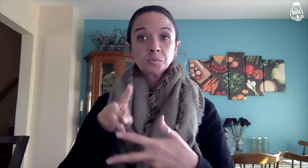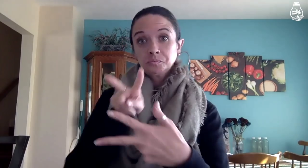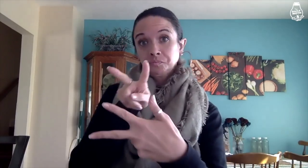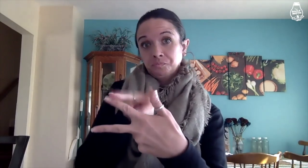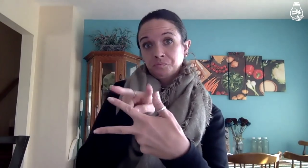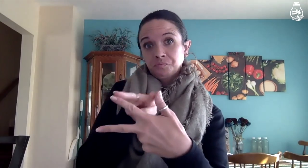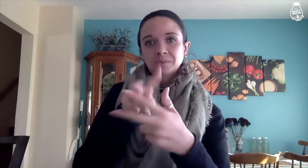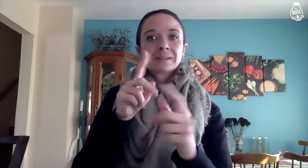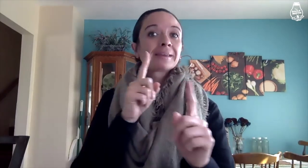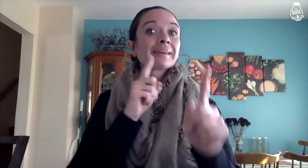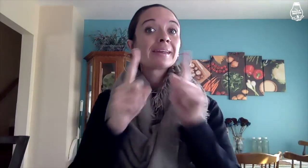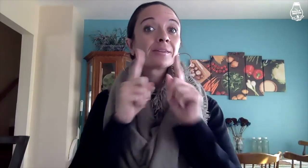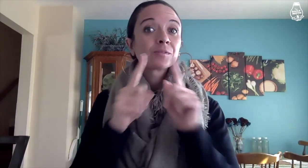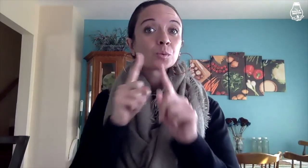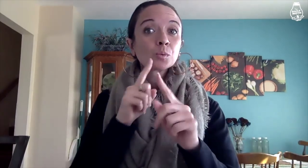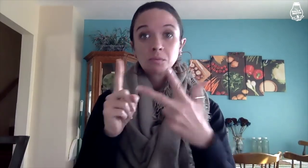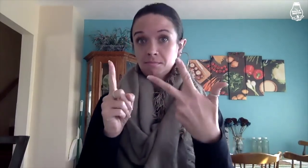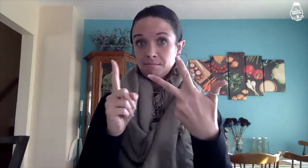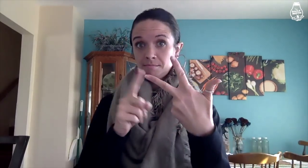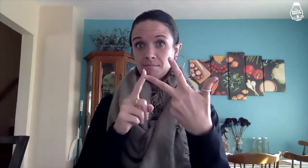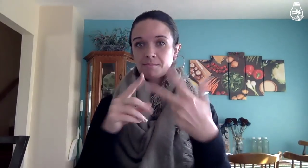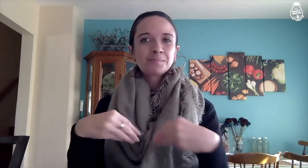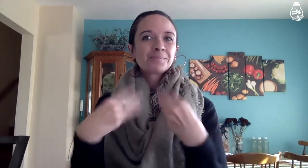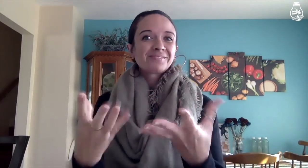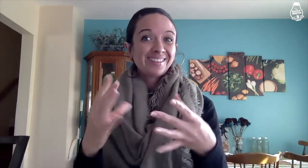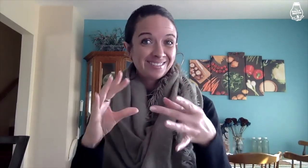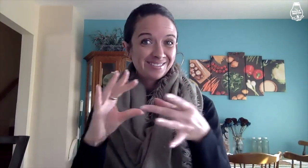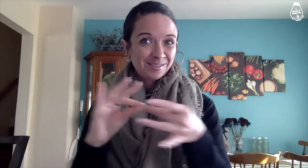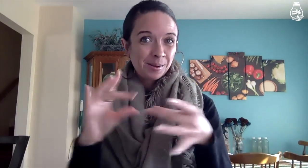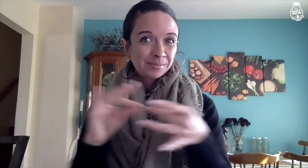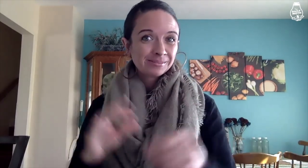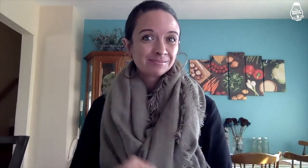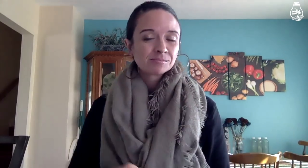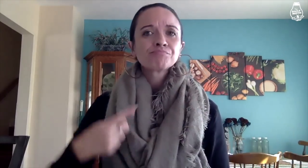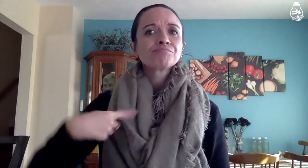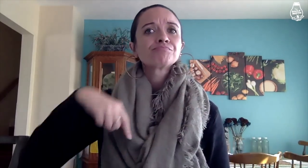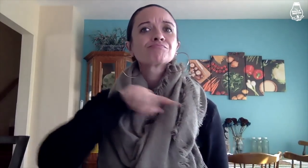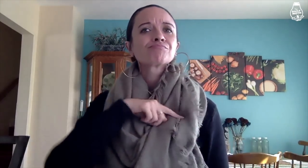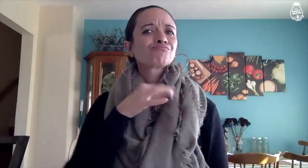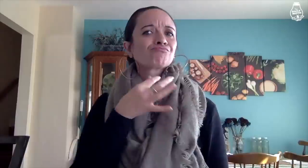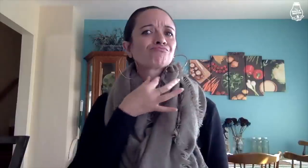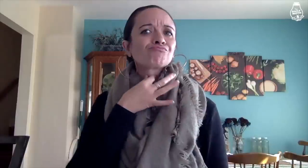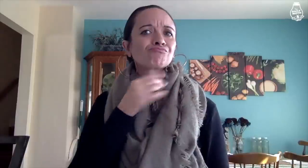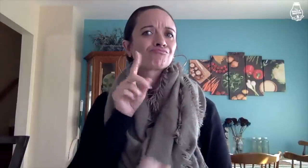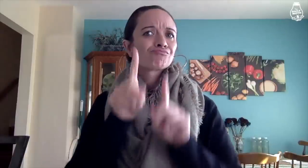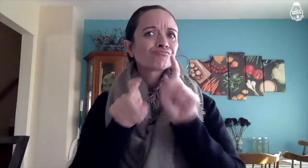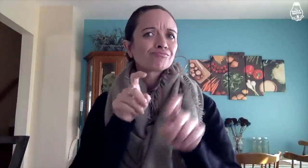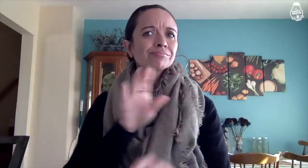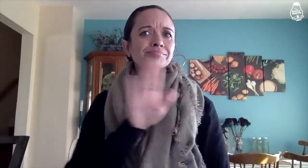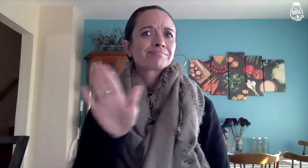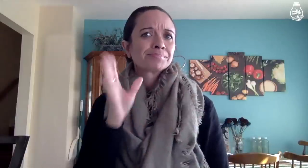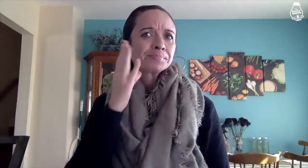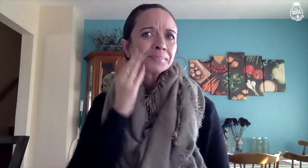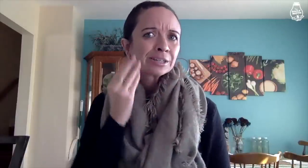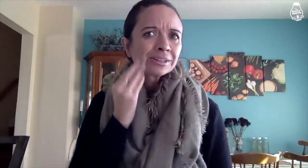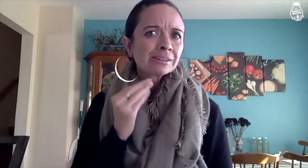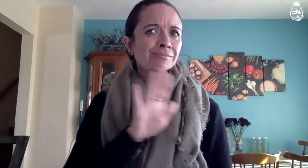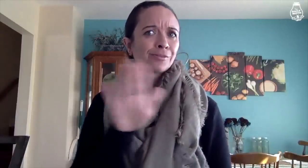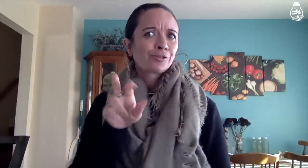Zee and Blake had an interview and Asteria provided a statement. We asked about their experiences and